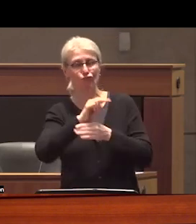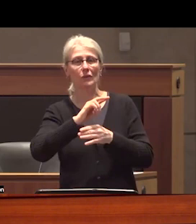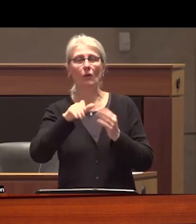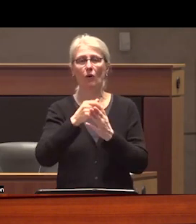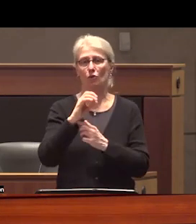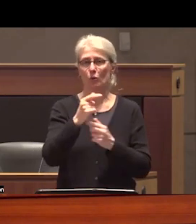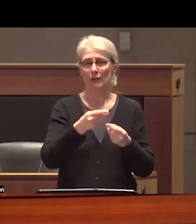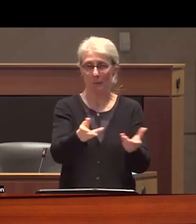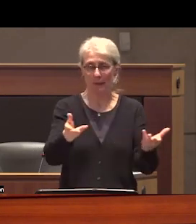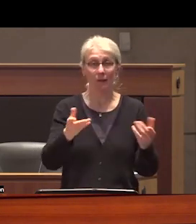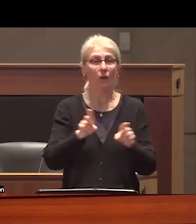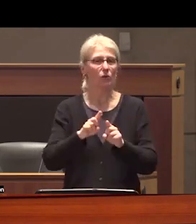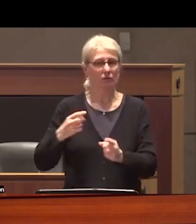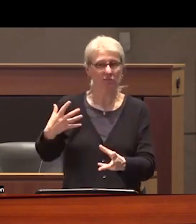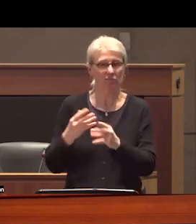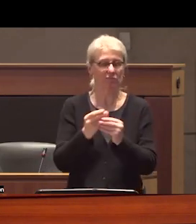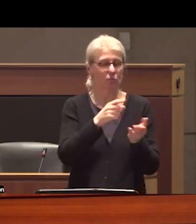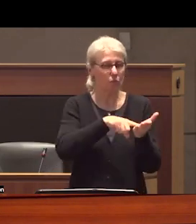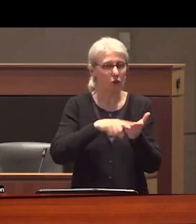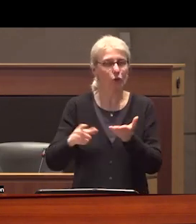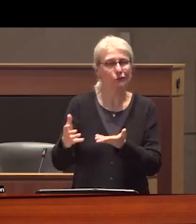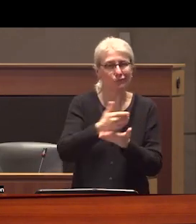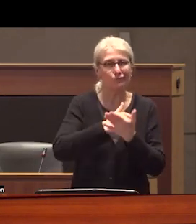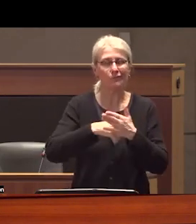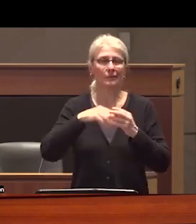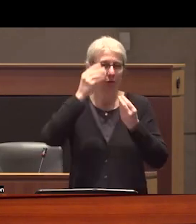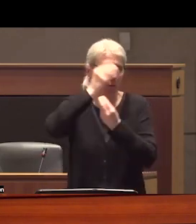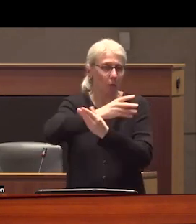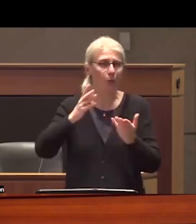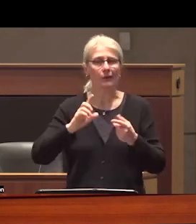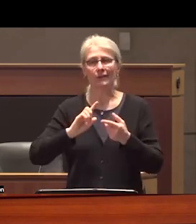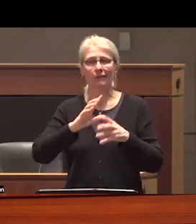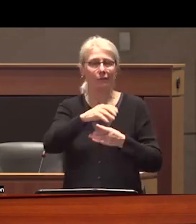stream of research data Gathering processes reports and Community consultations about